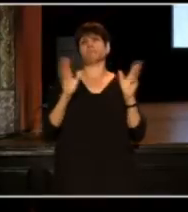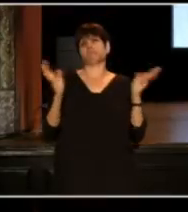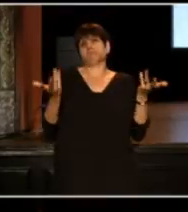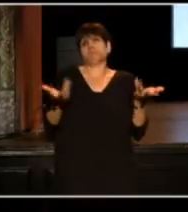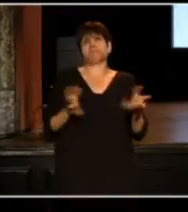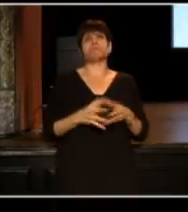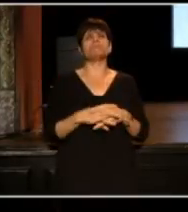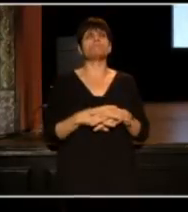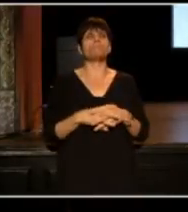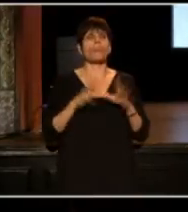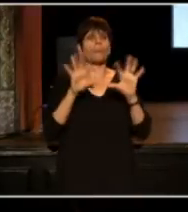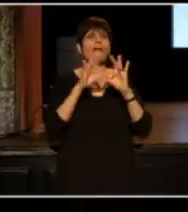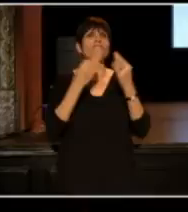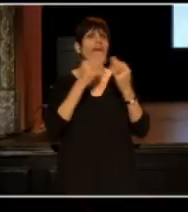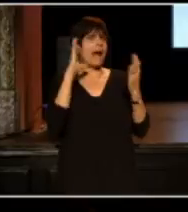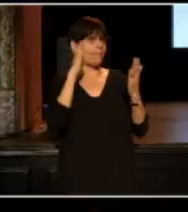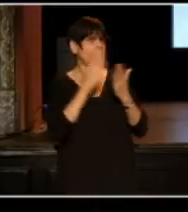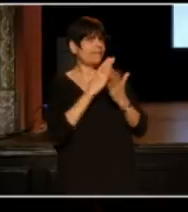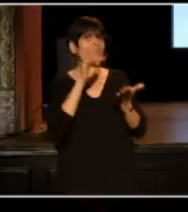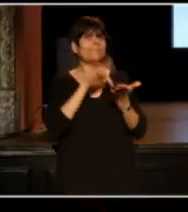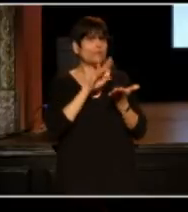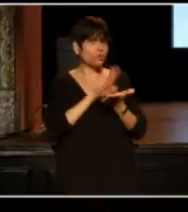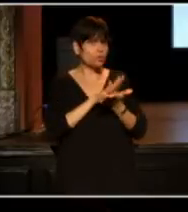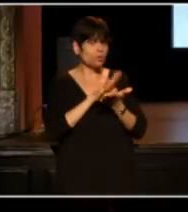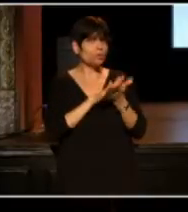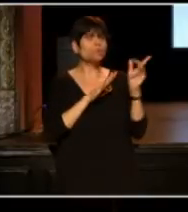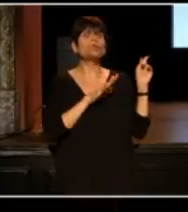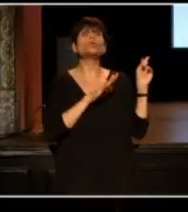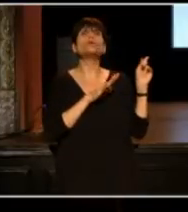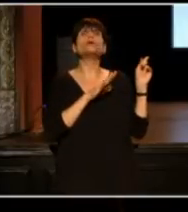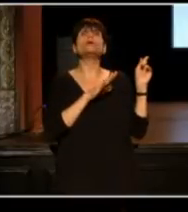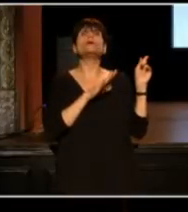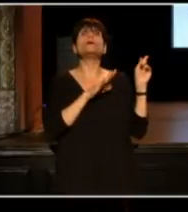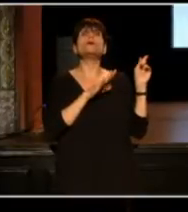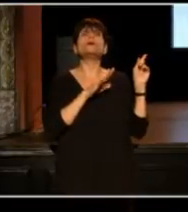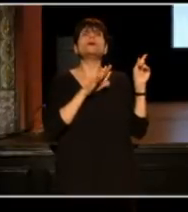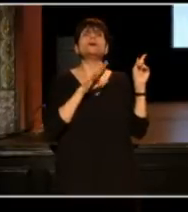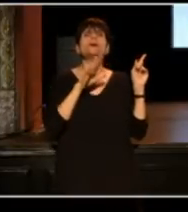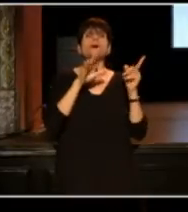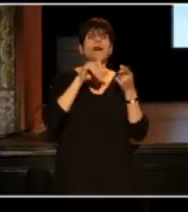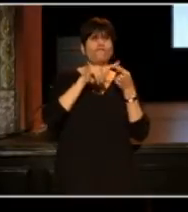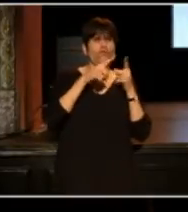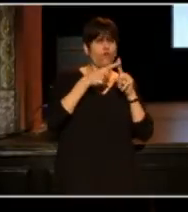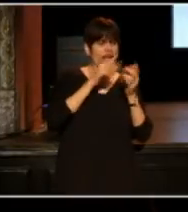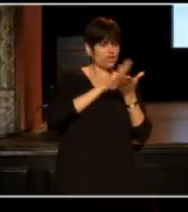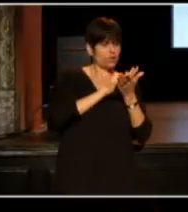Family photo. Middle school. I went to Sidwell Friends School from 7th through 12th grade.